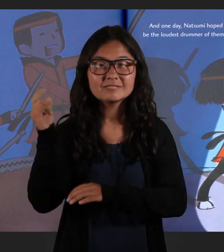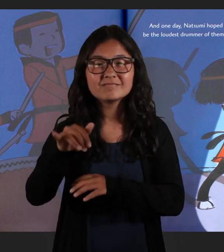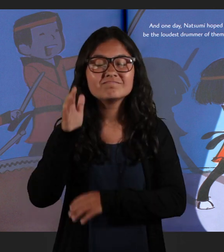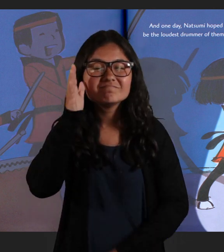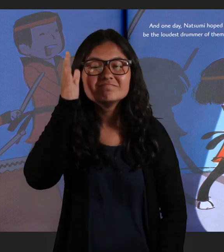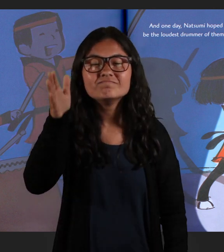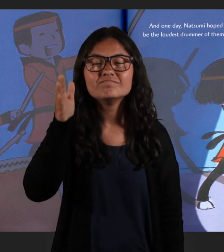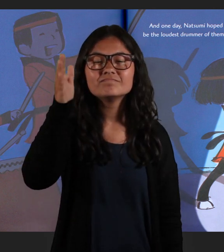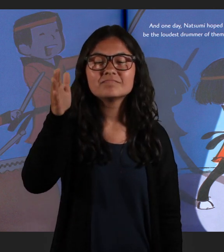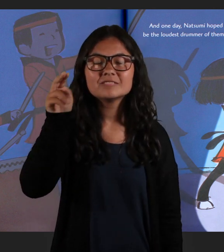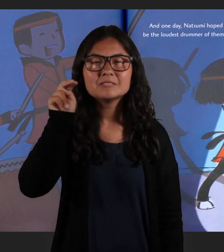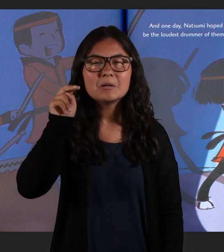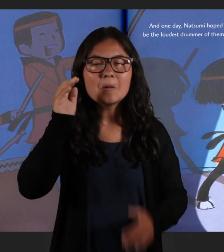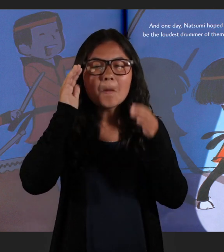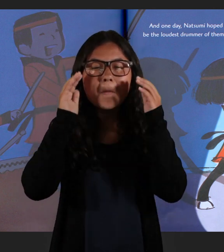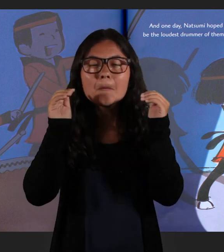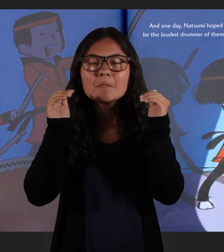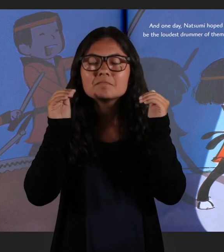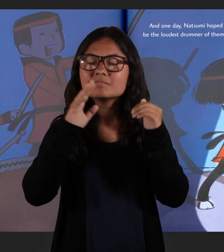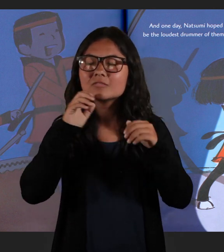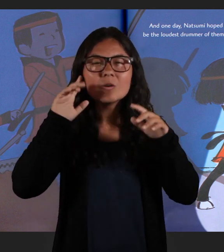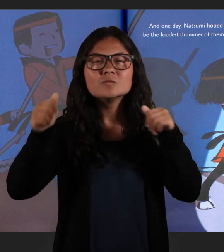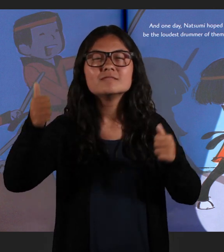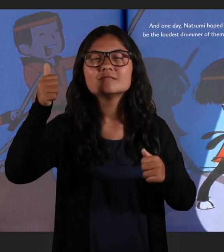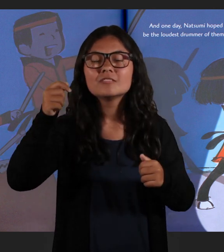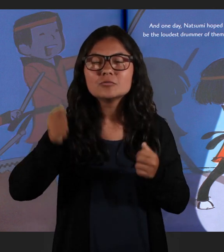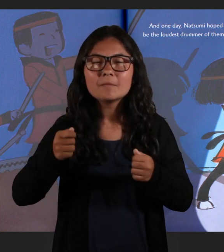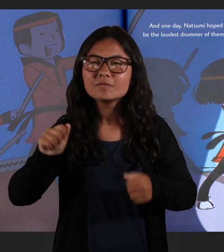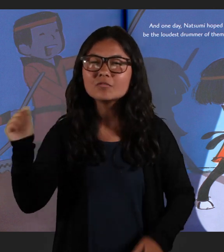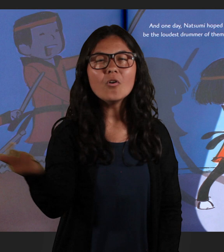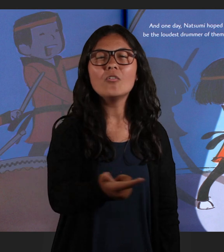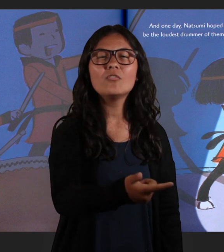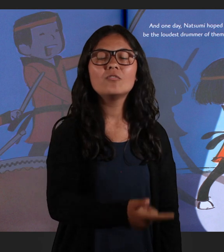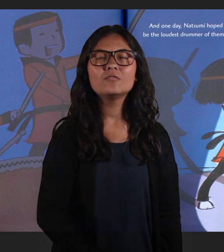And one day, Natsumi hoped to be the loudest drummer of them all.